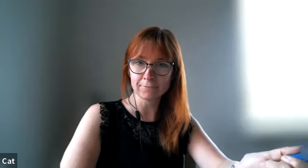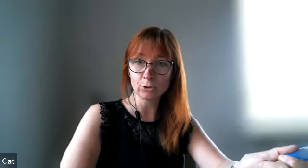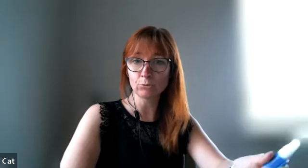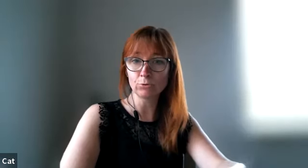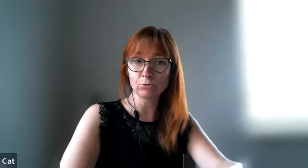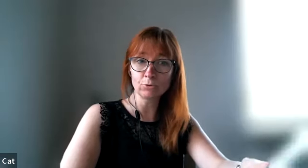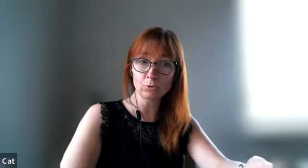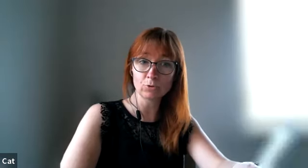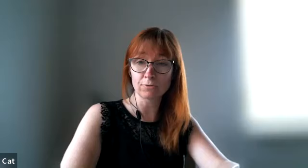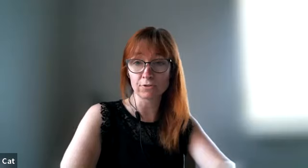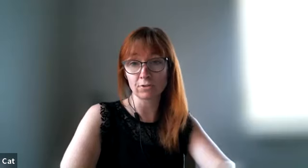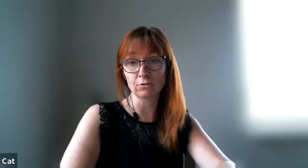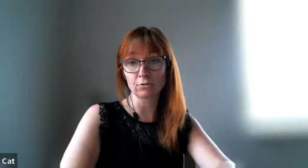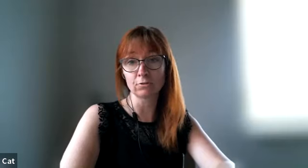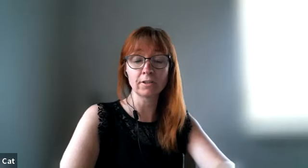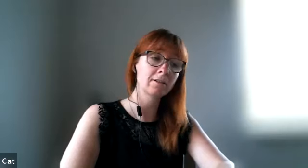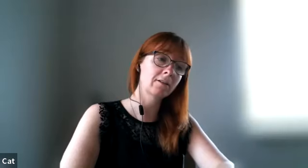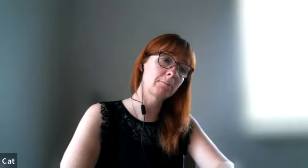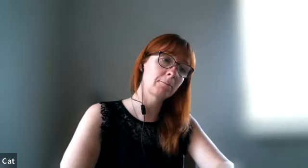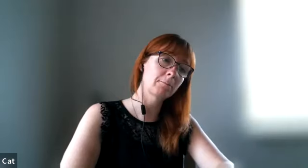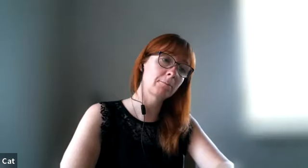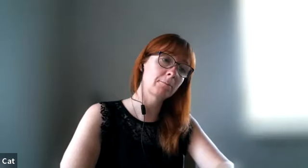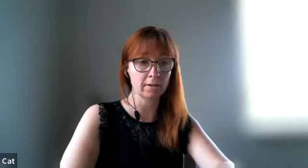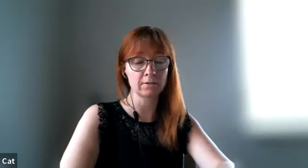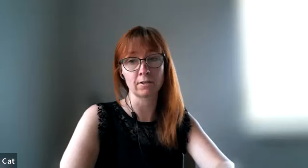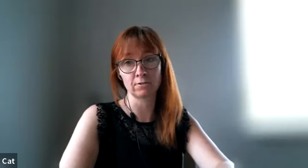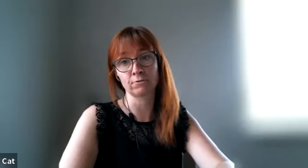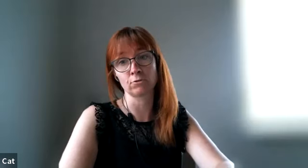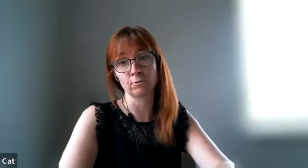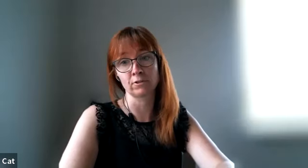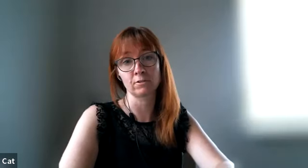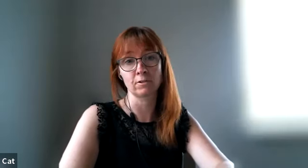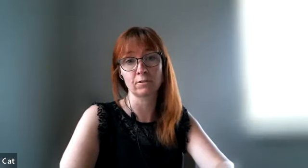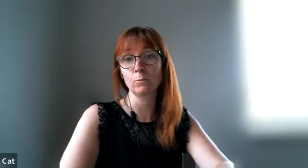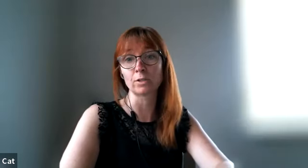well your nose your physical and i believe that mine is acts of service and then what